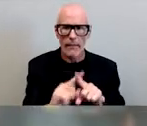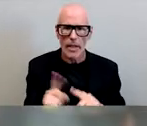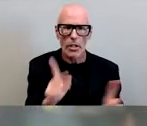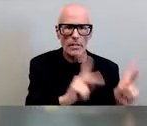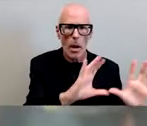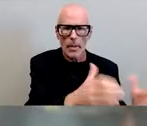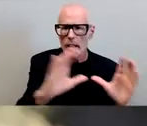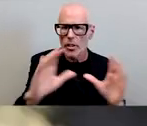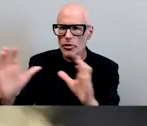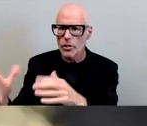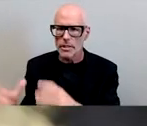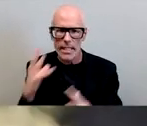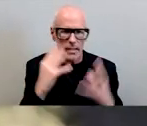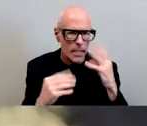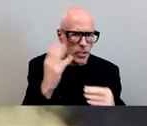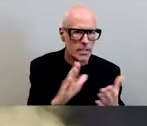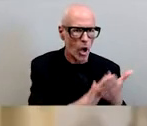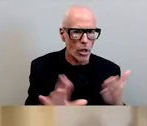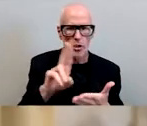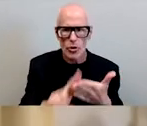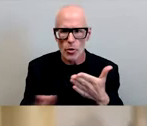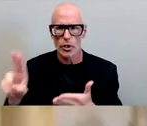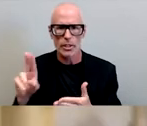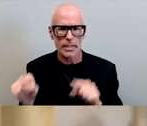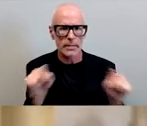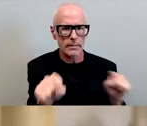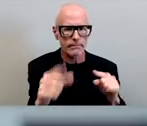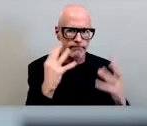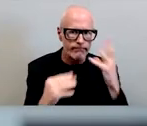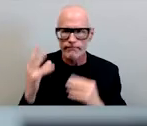experience the colleges and universities they attend where and what they learn about race